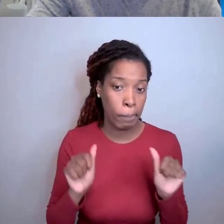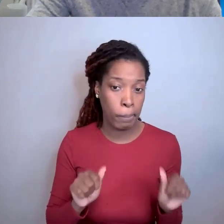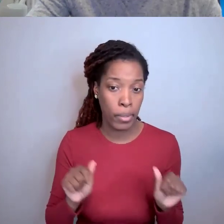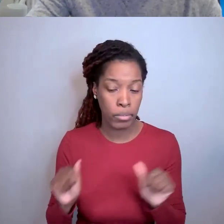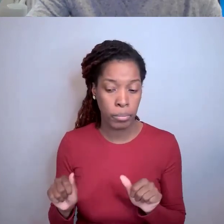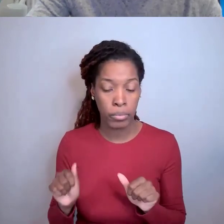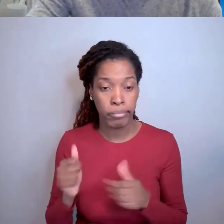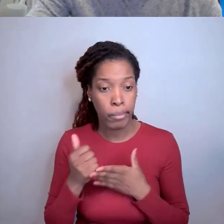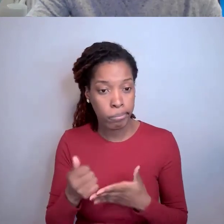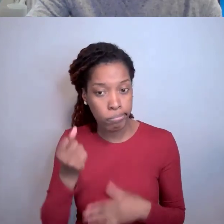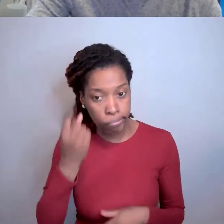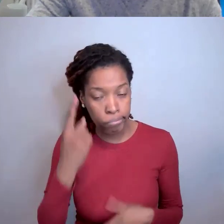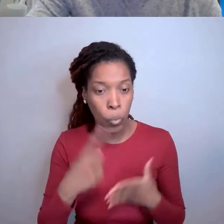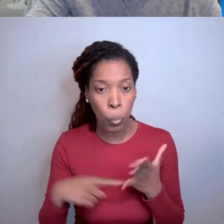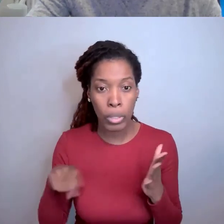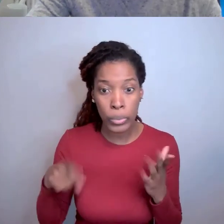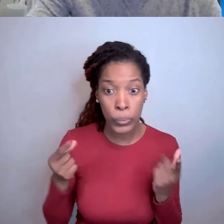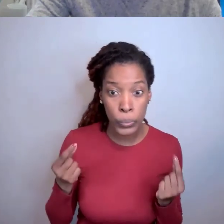what you need to do and how you need to do it.